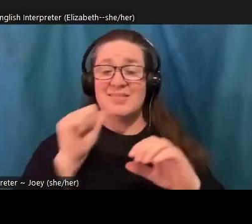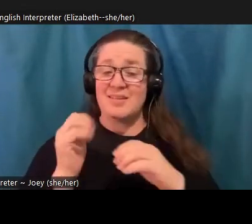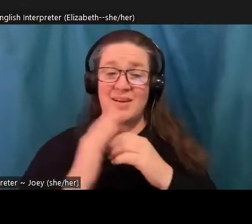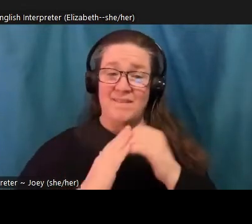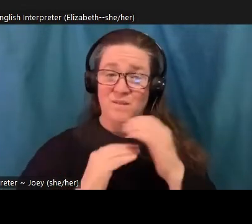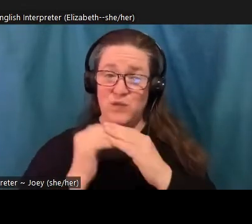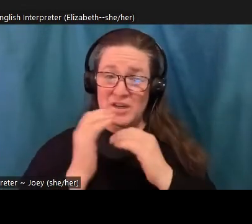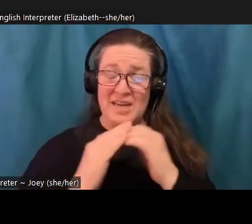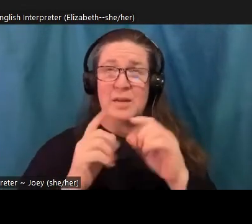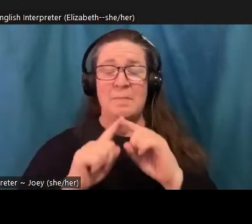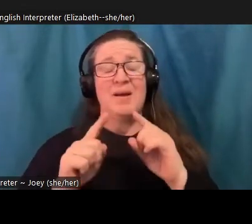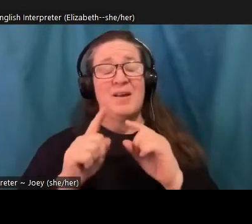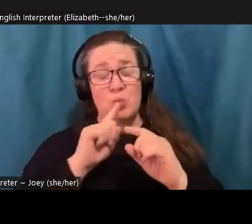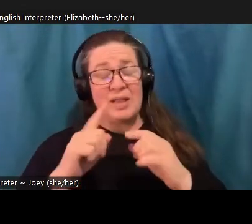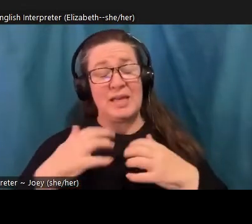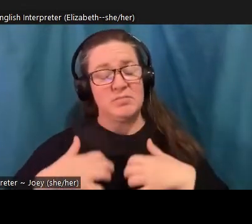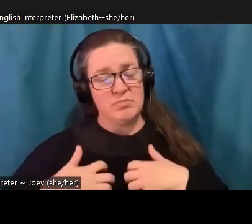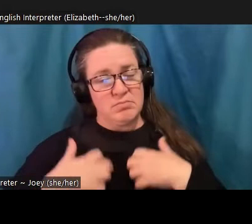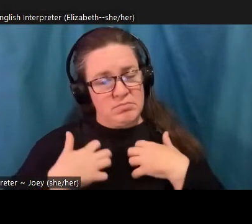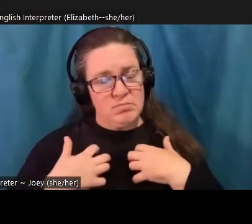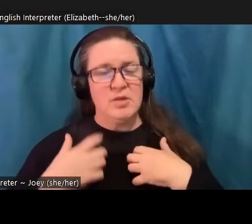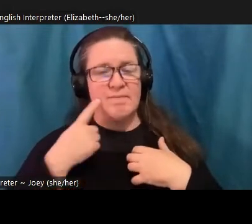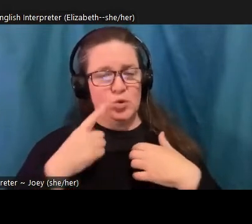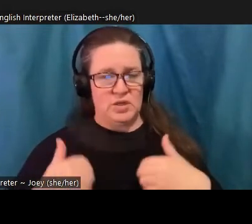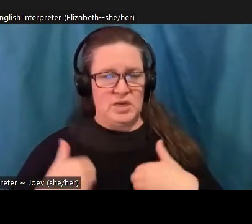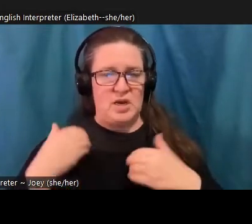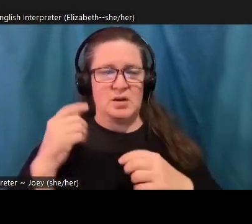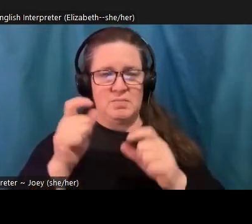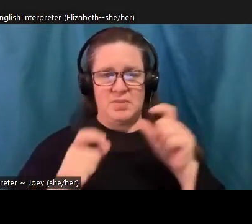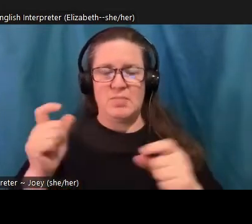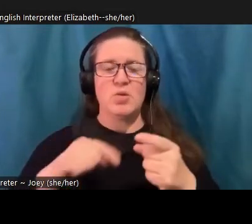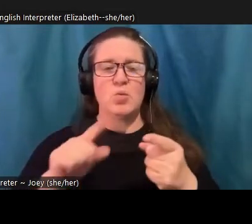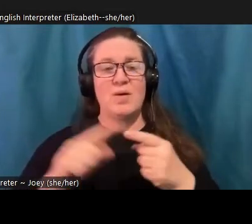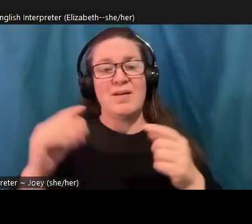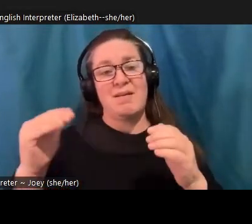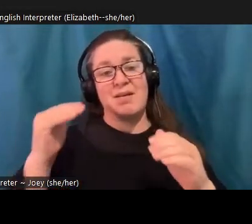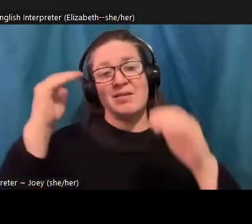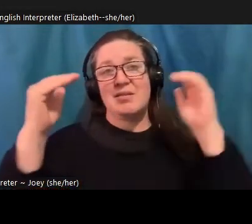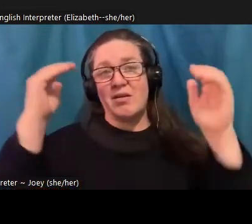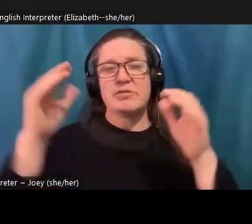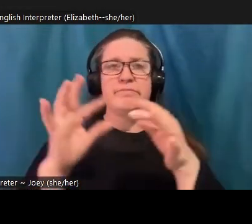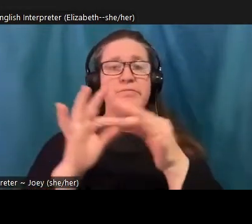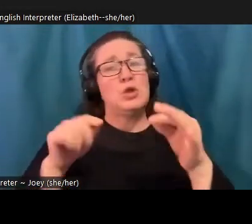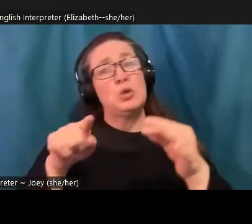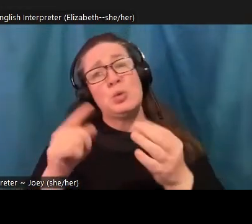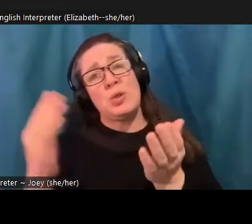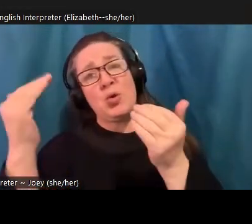enraging to them. Most of them, when adults tell them, they are the hope for the future, right? They're going to be the ones to